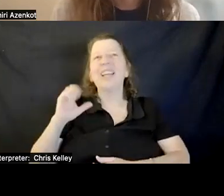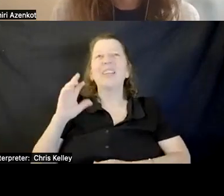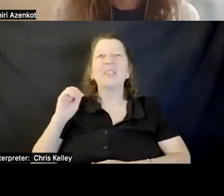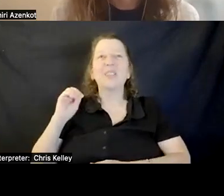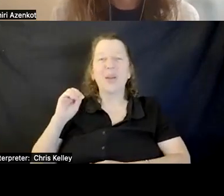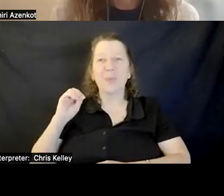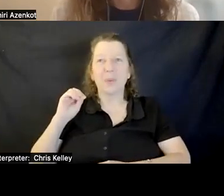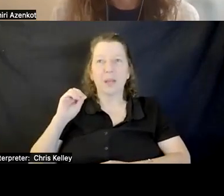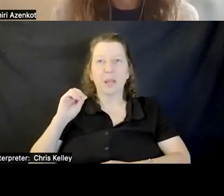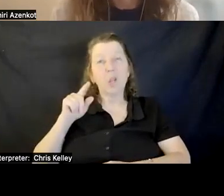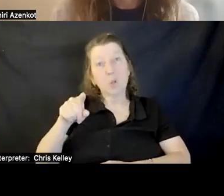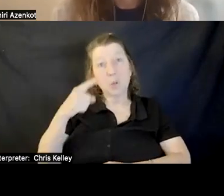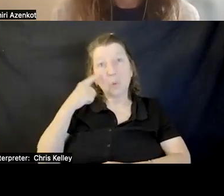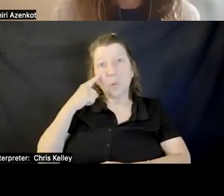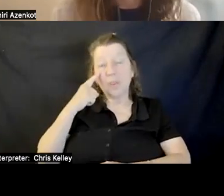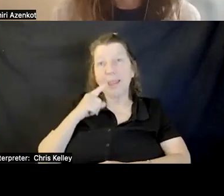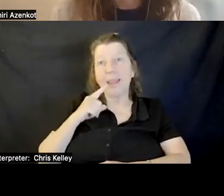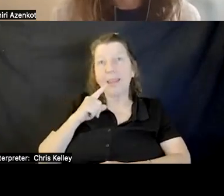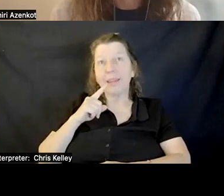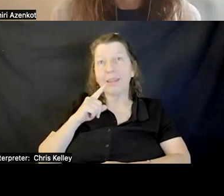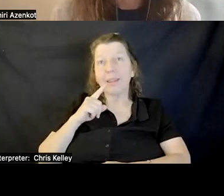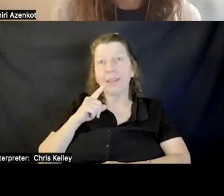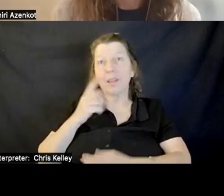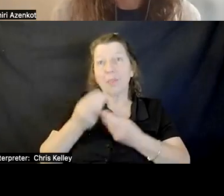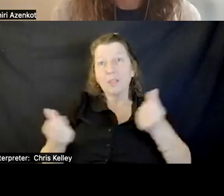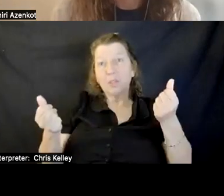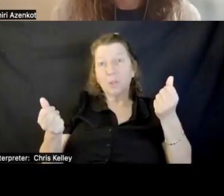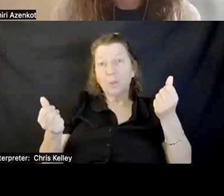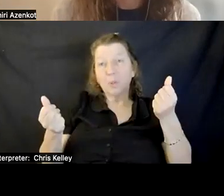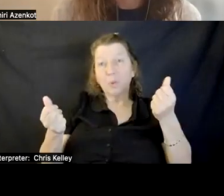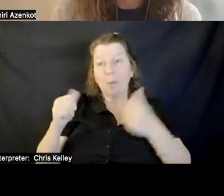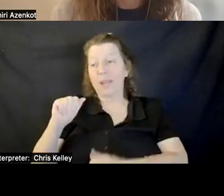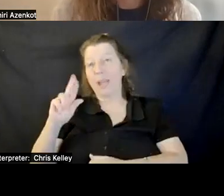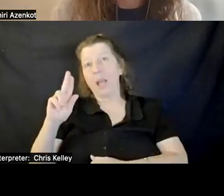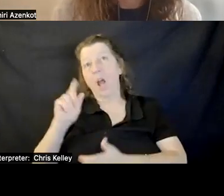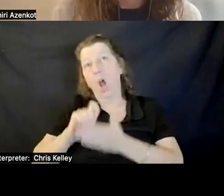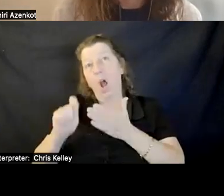Do you think the solution for authoring would be that the authoring tools come more inclusive and